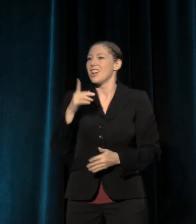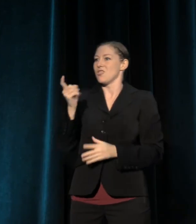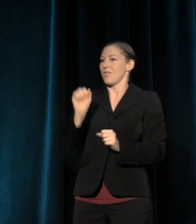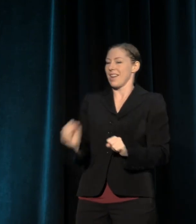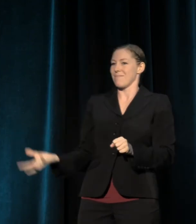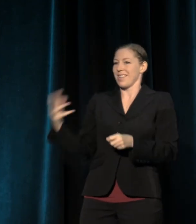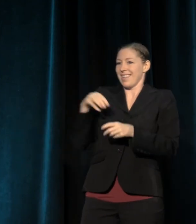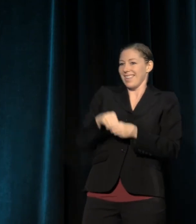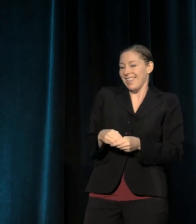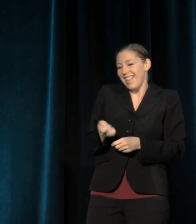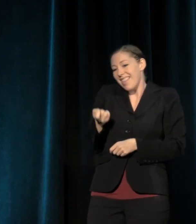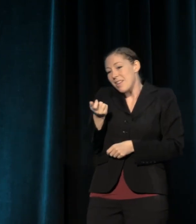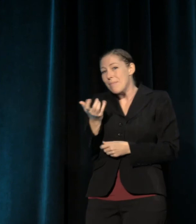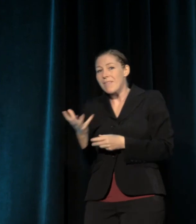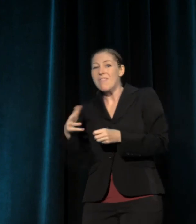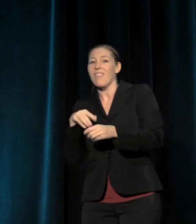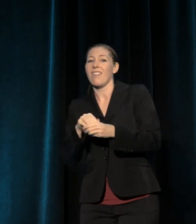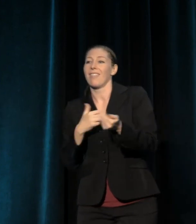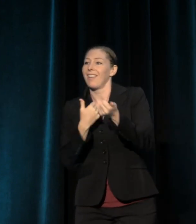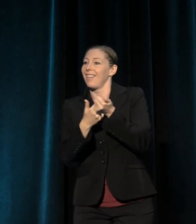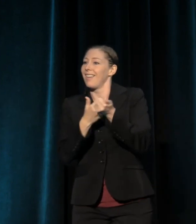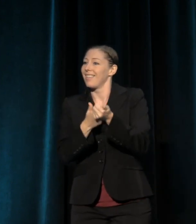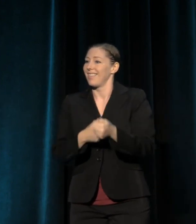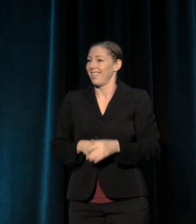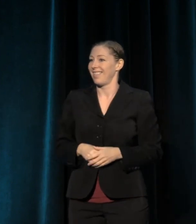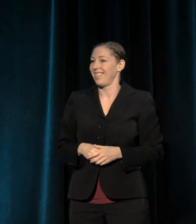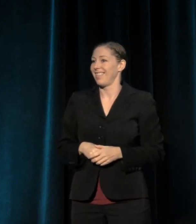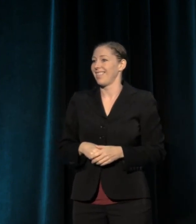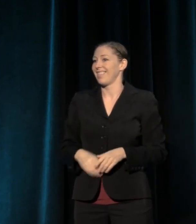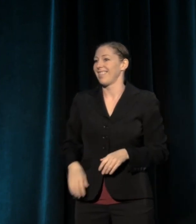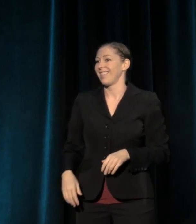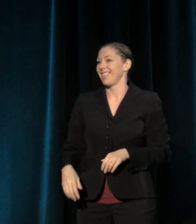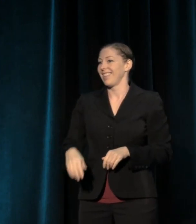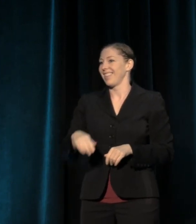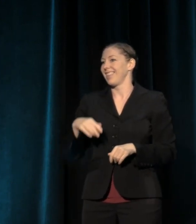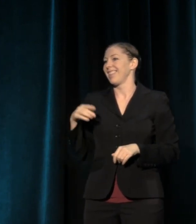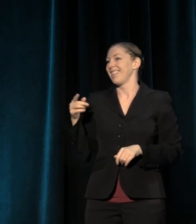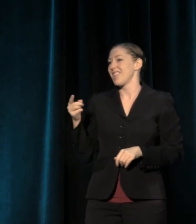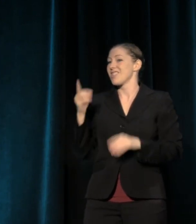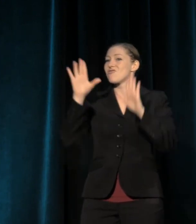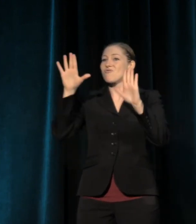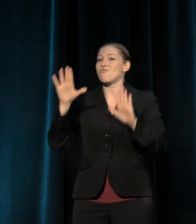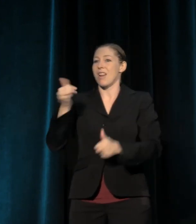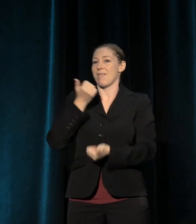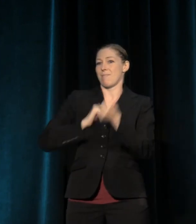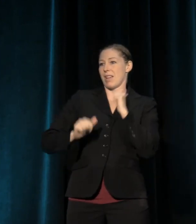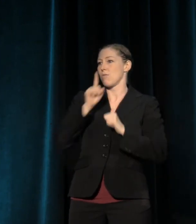and you could contribute to the idea that great plays make difference.